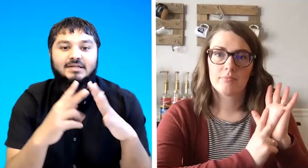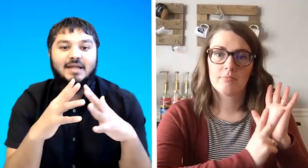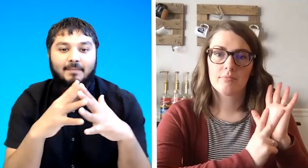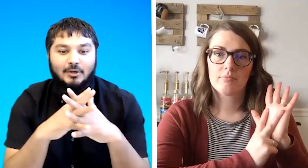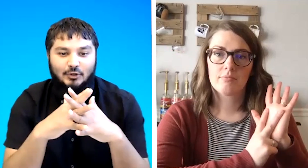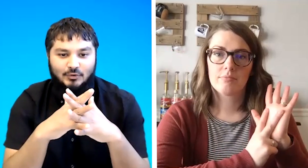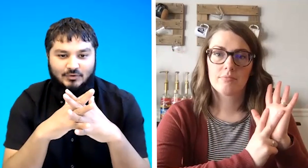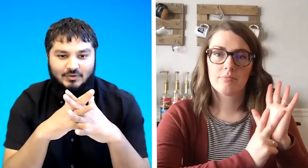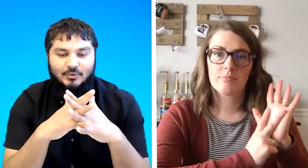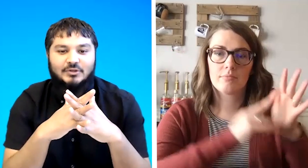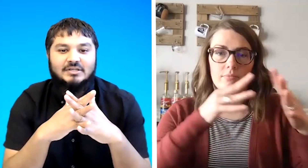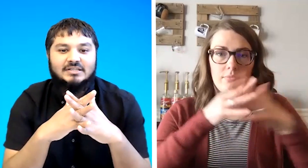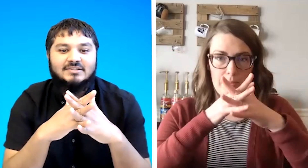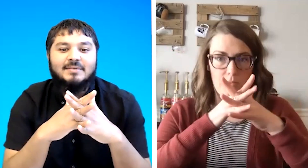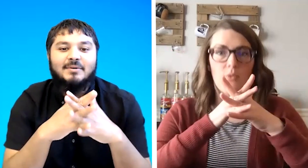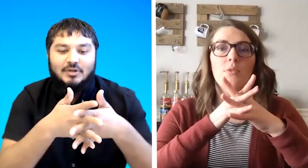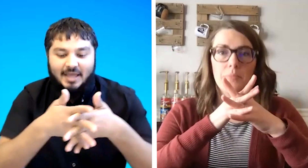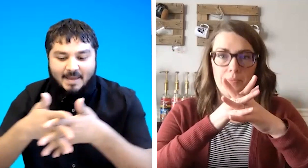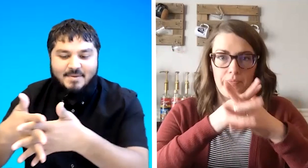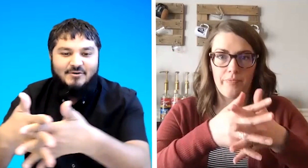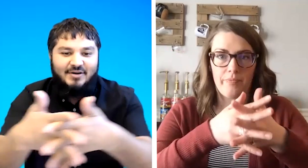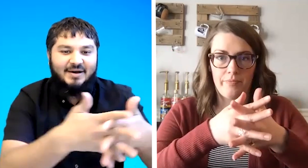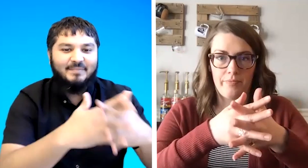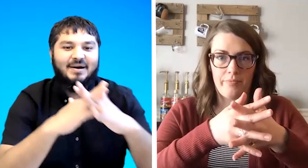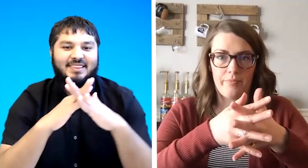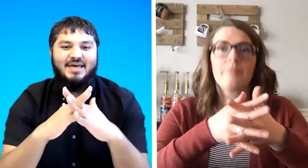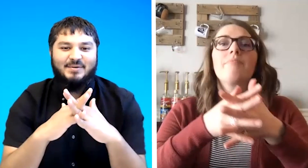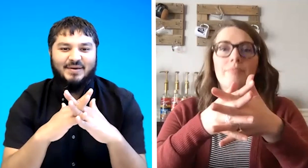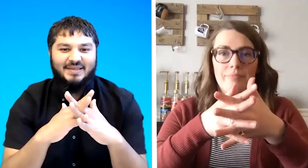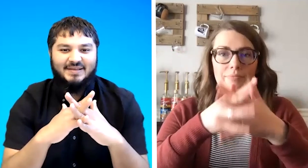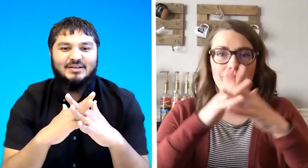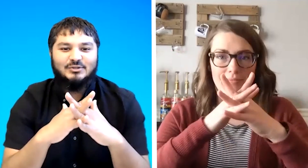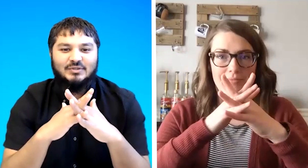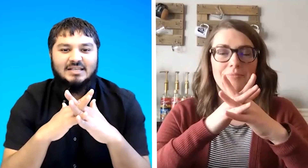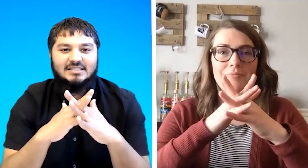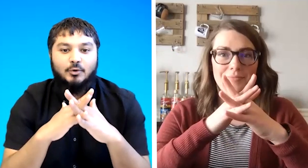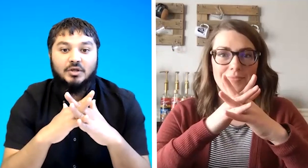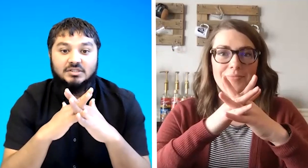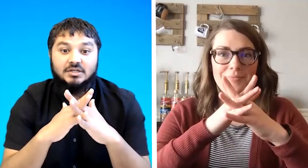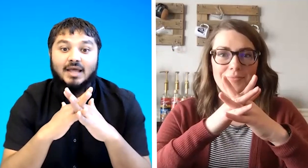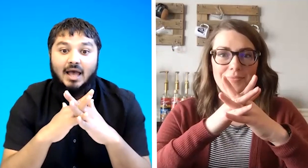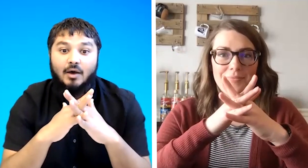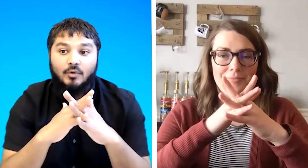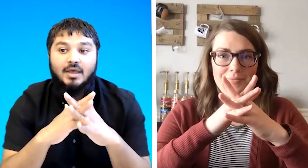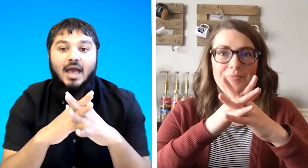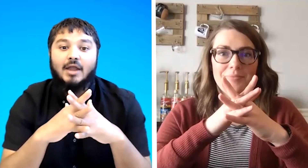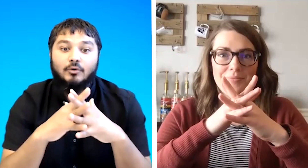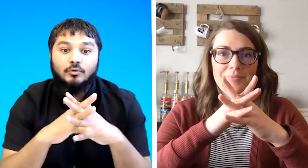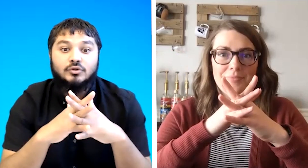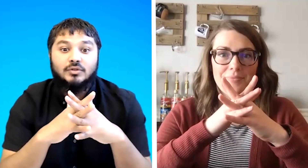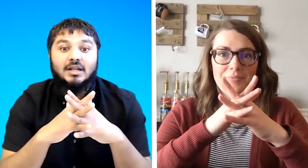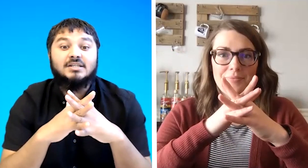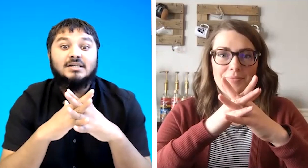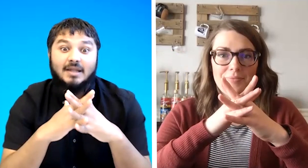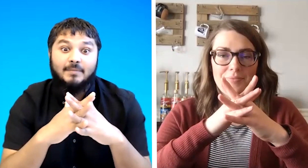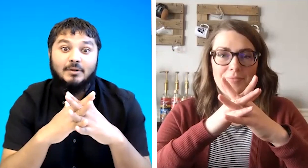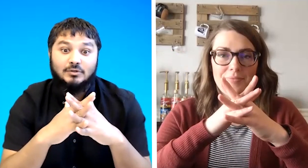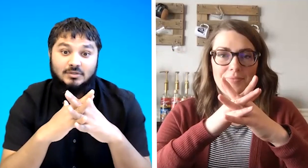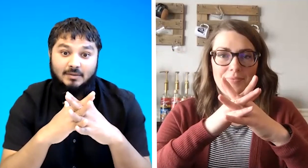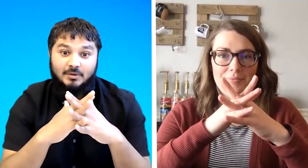w which is similar to like america but that way so that's the question how and also the letter w so w